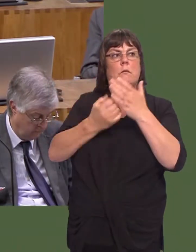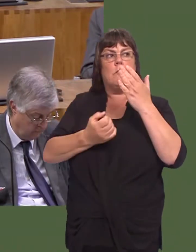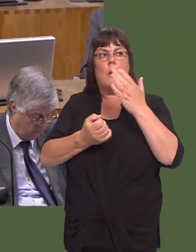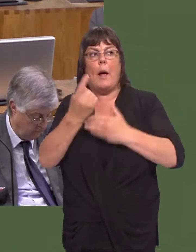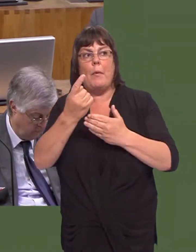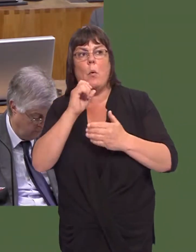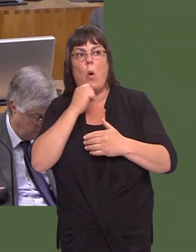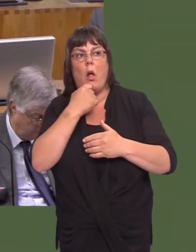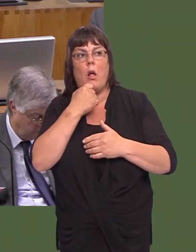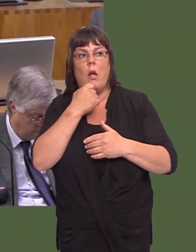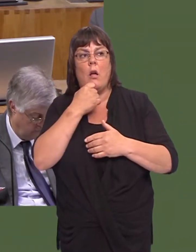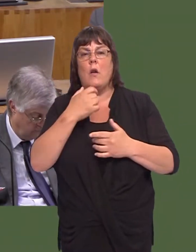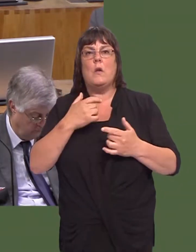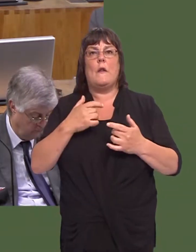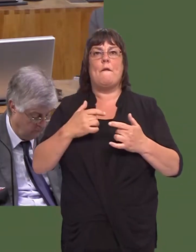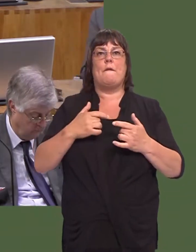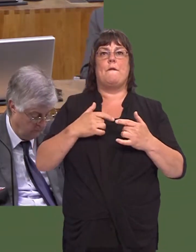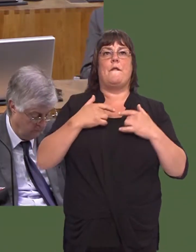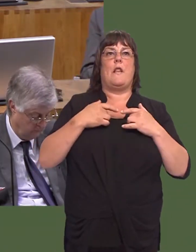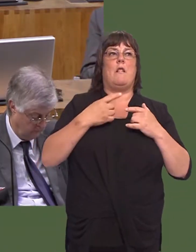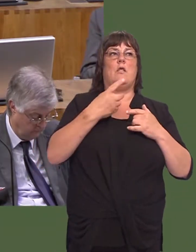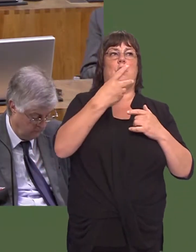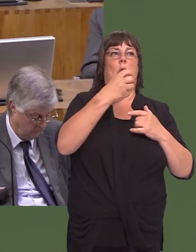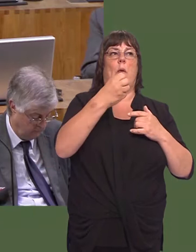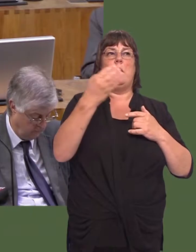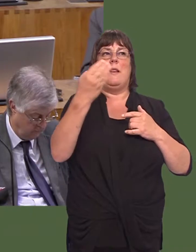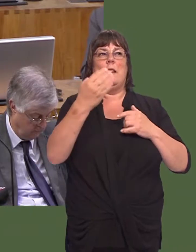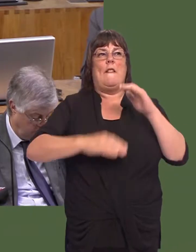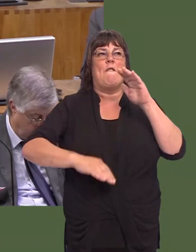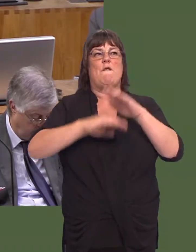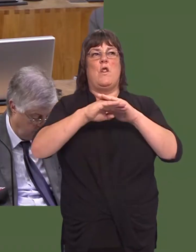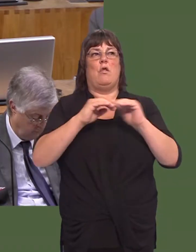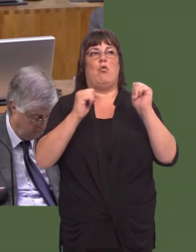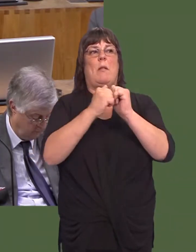bydd y trefniadau dros dro yn hollbwysig i Ford a hefyd i lawer o gynhyrchwyr eraill.